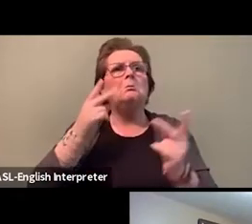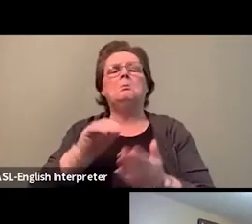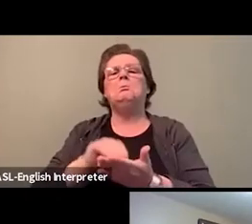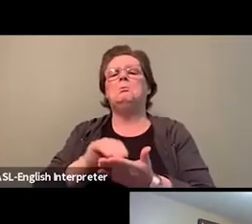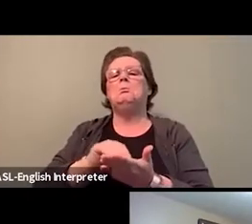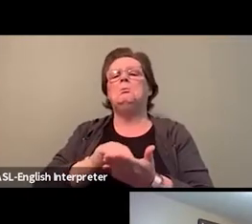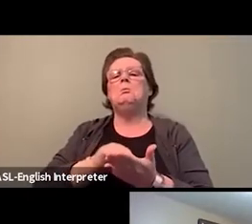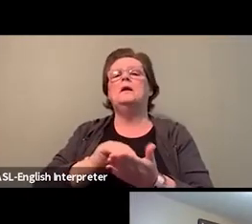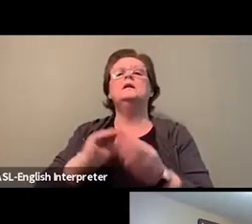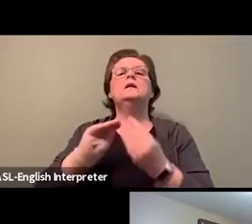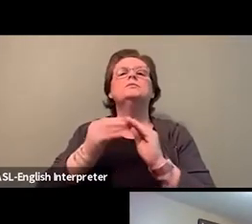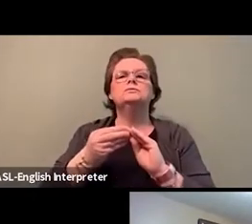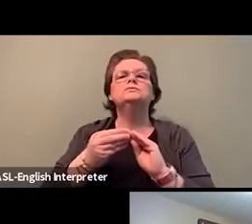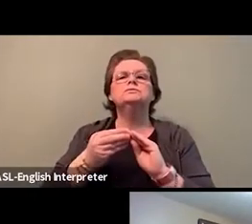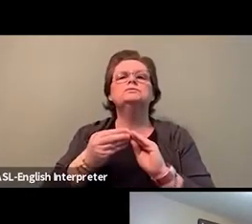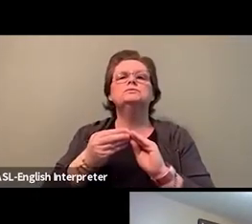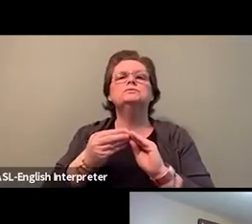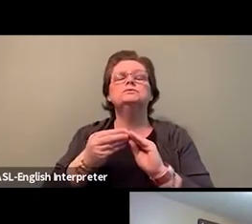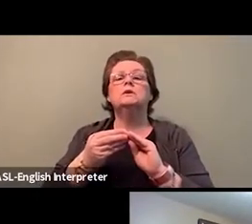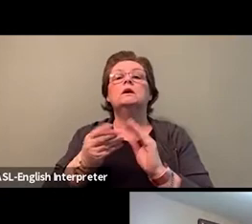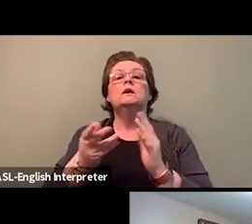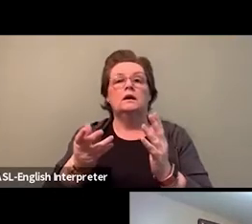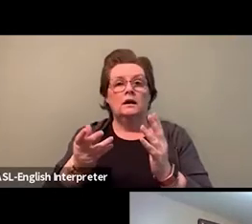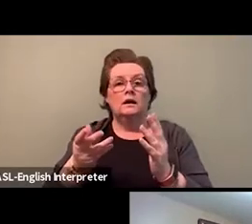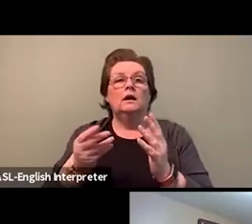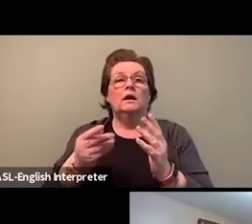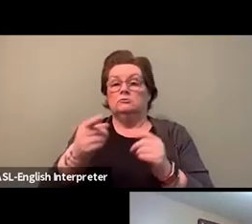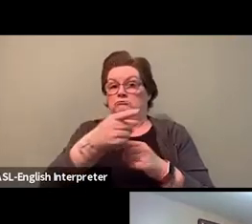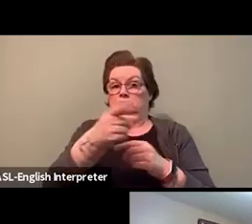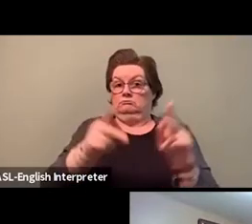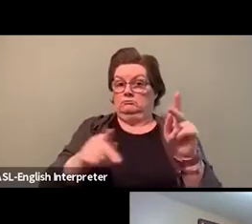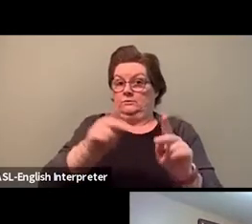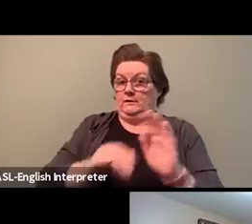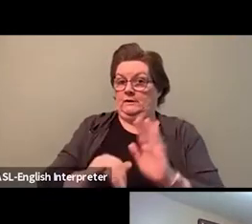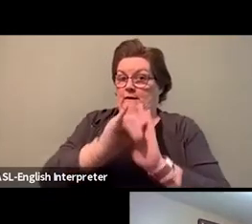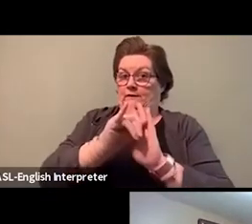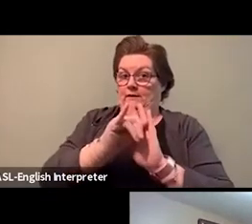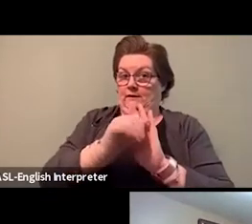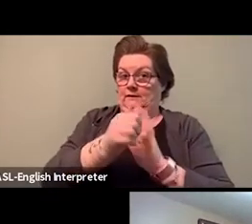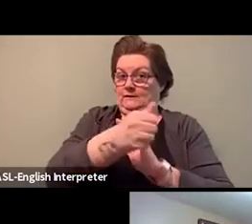it was done by eyeball, nobody was self-identifying. And I expected that to happen because